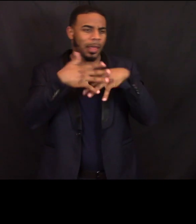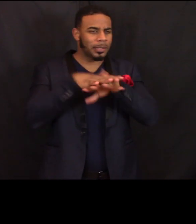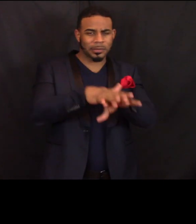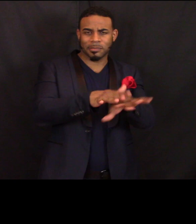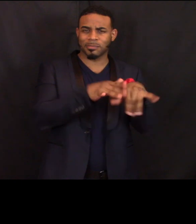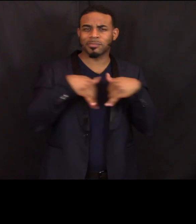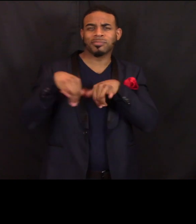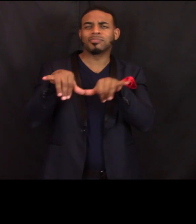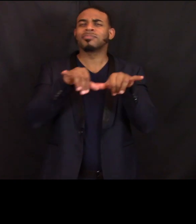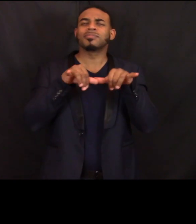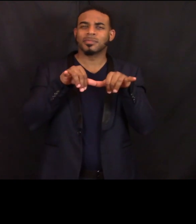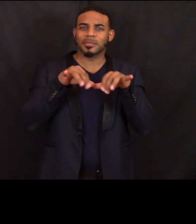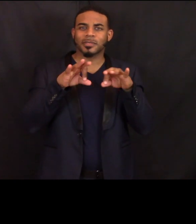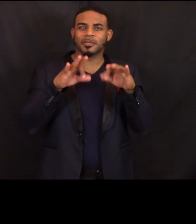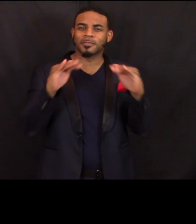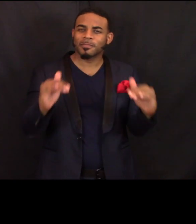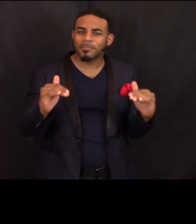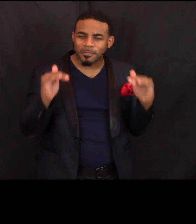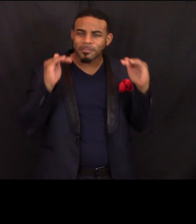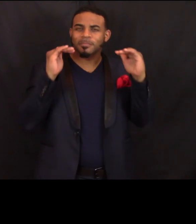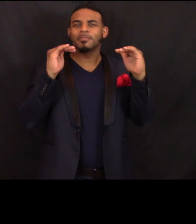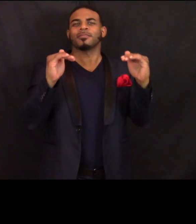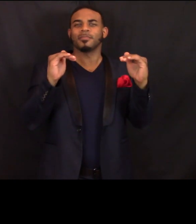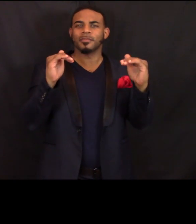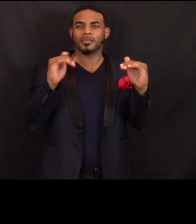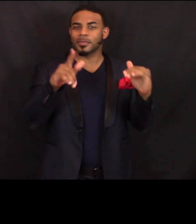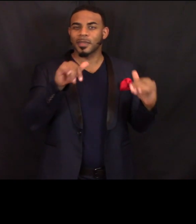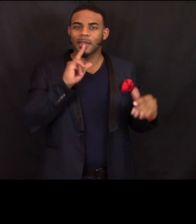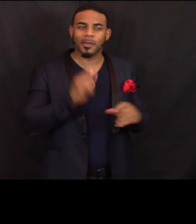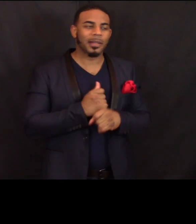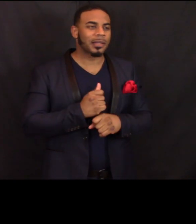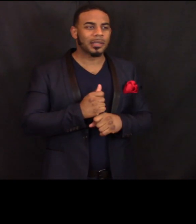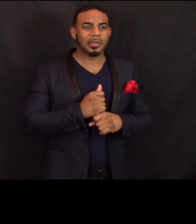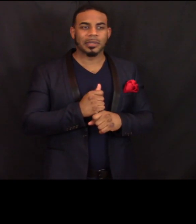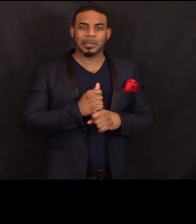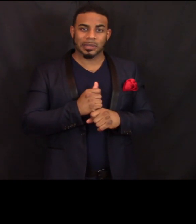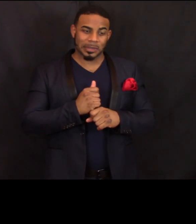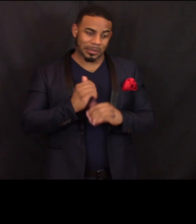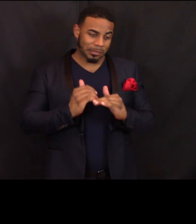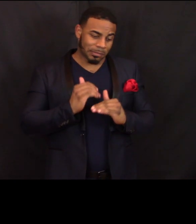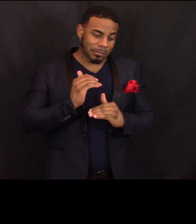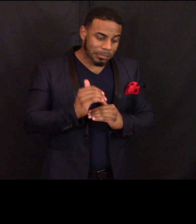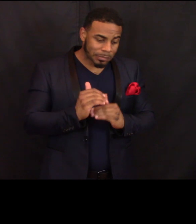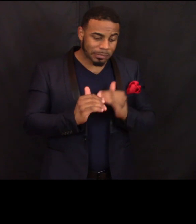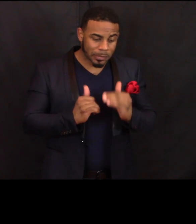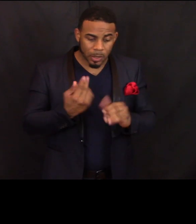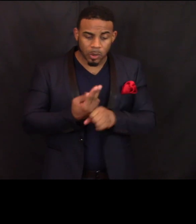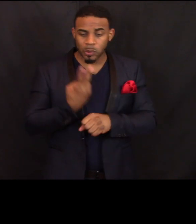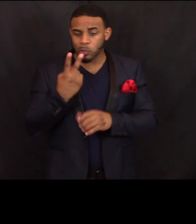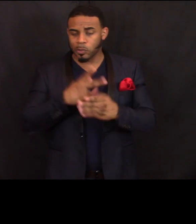so that, you know, you're not really taking two steps ahead by using two programs of Community Action Duluth,